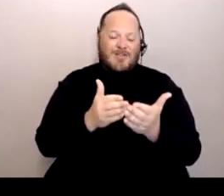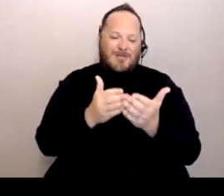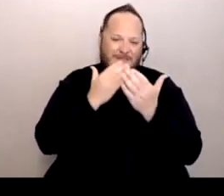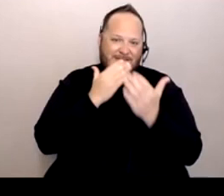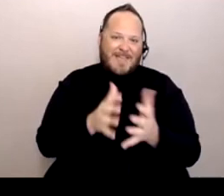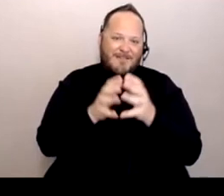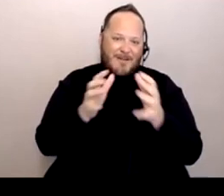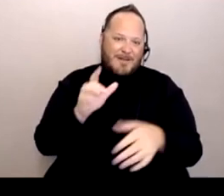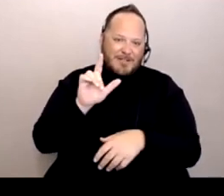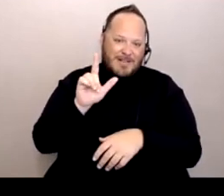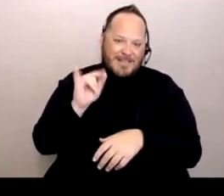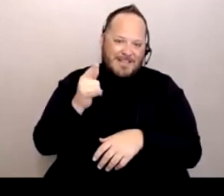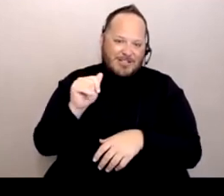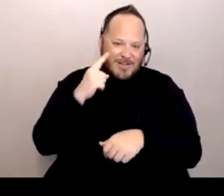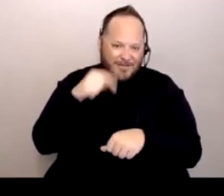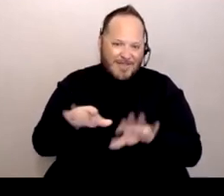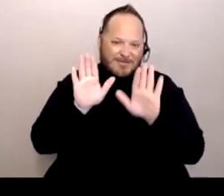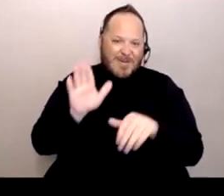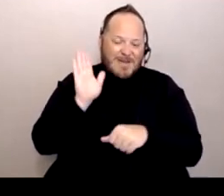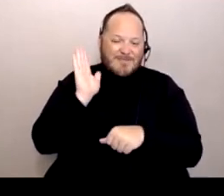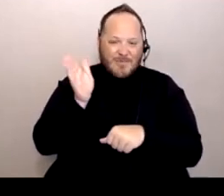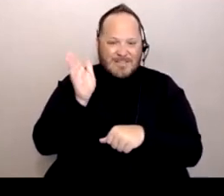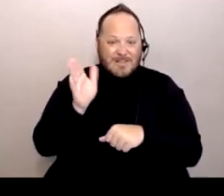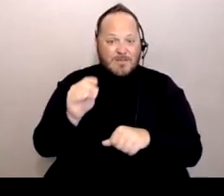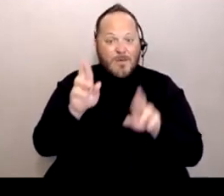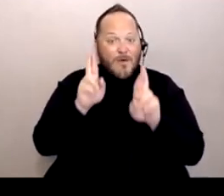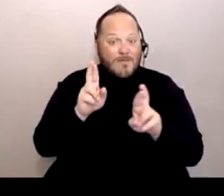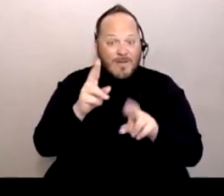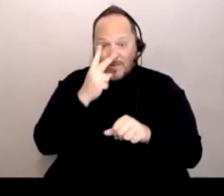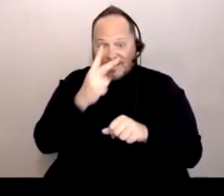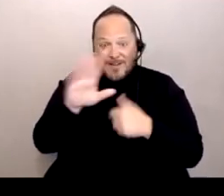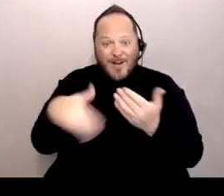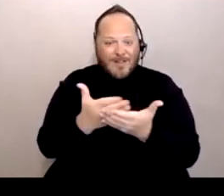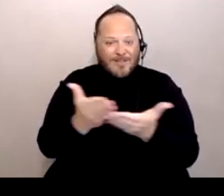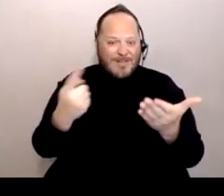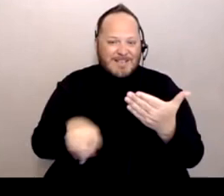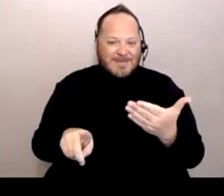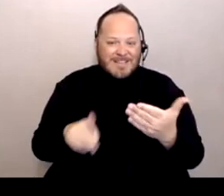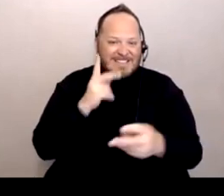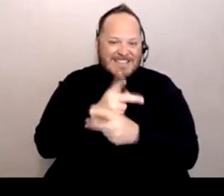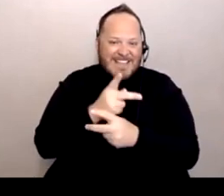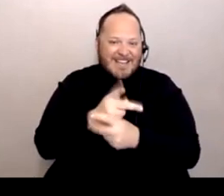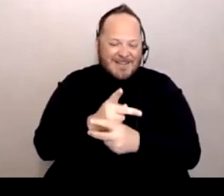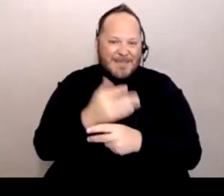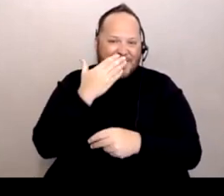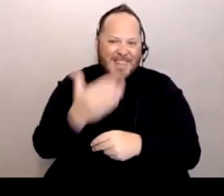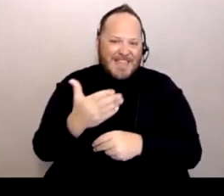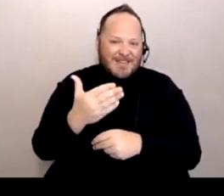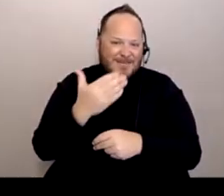for this great presentation. And hopefully we'll see all of you next week. Take care. [Ligia] Thank you, thank you so much.